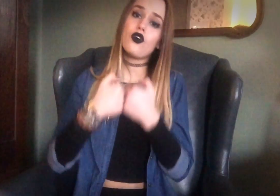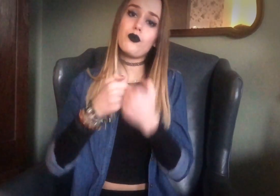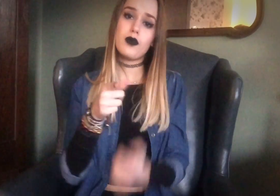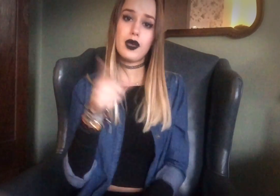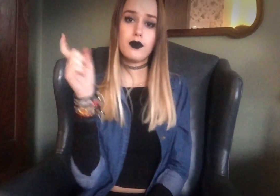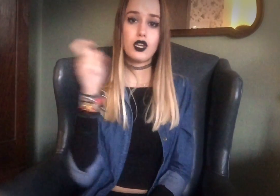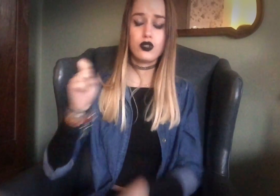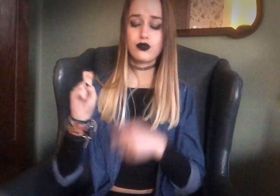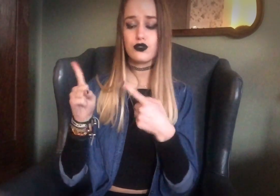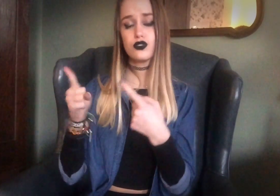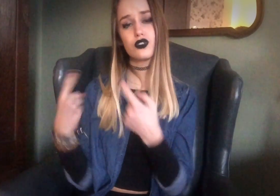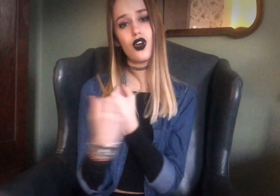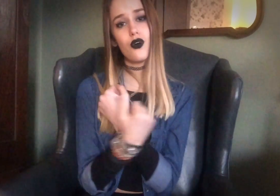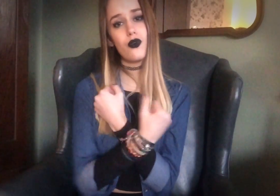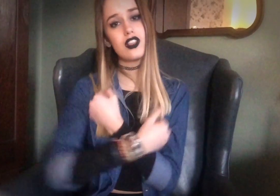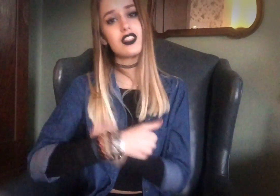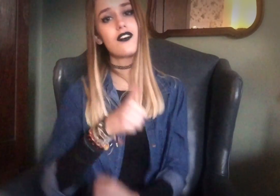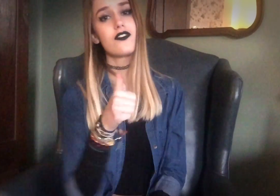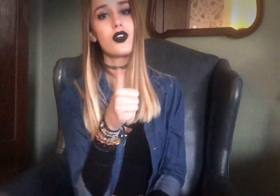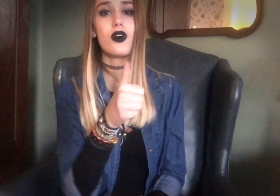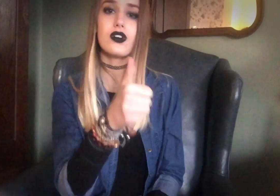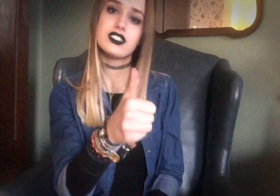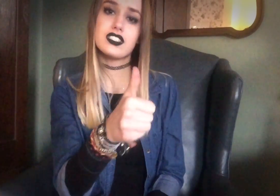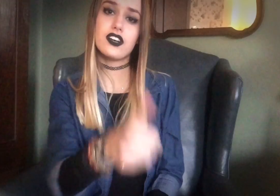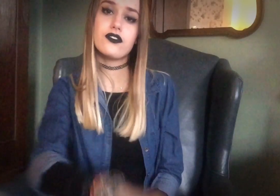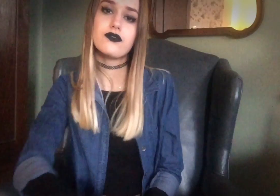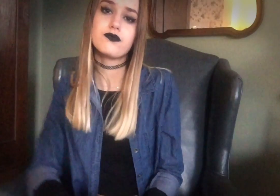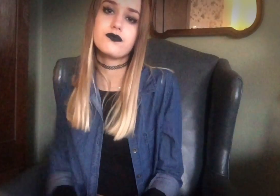Oh, baby, you should go and love yourself